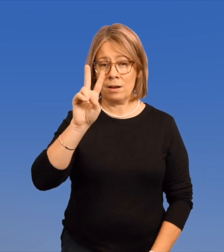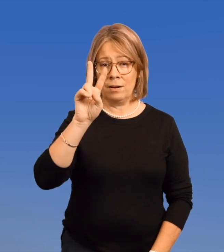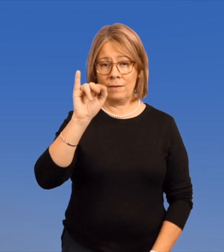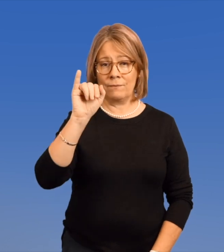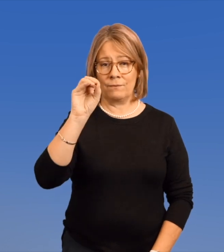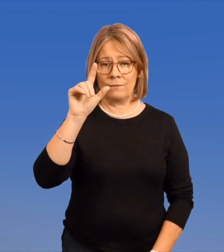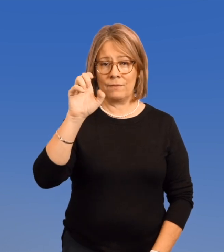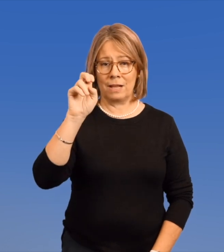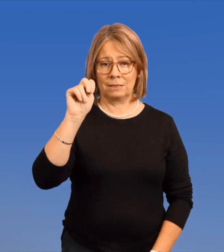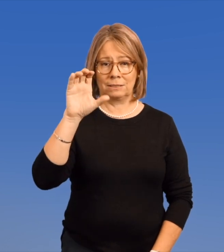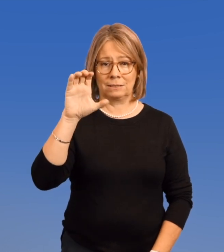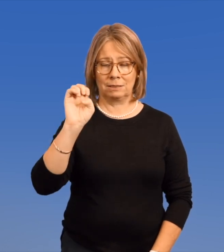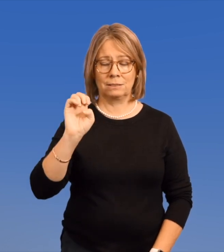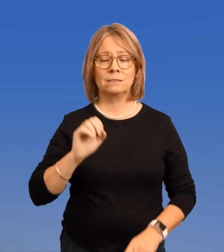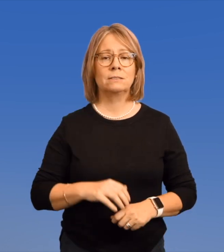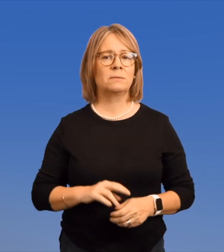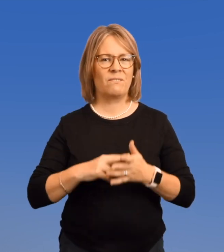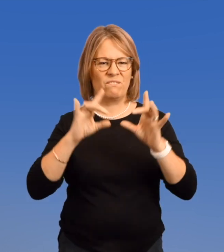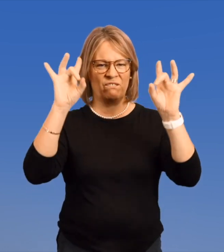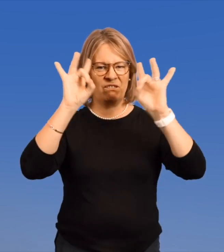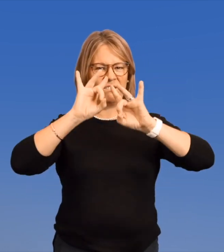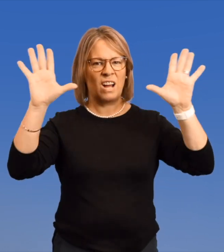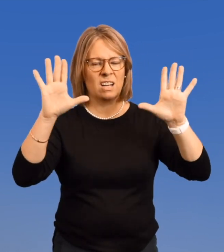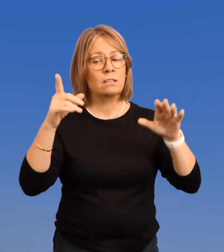Violence; --